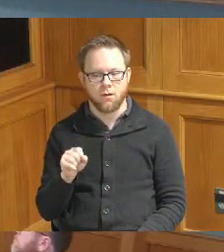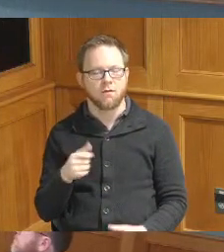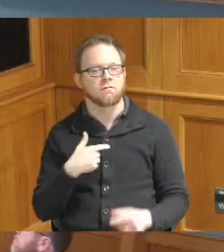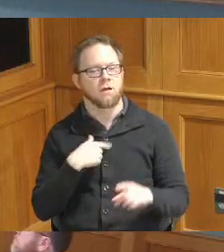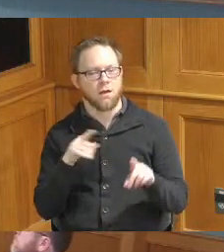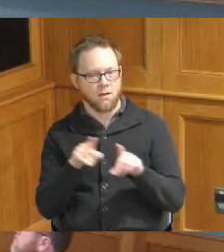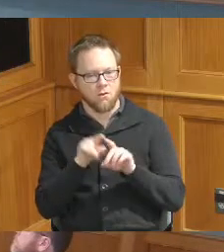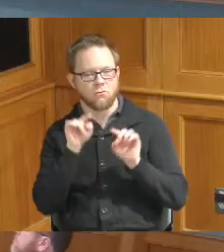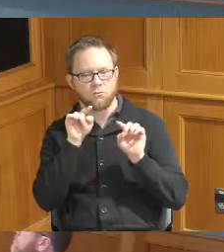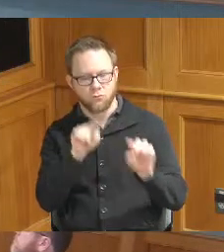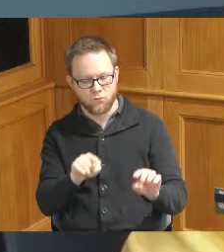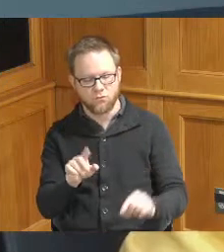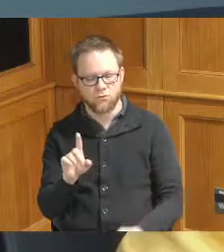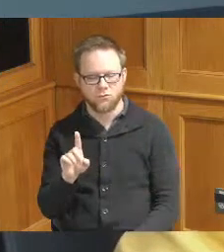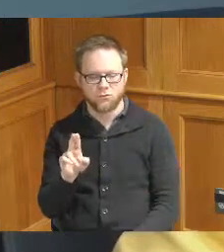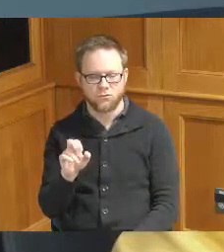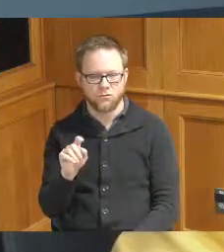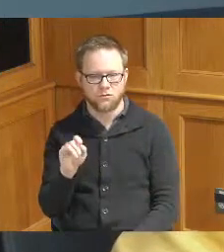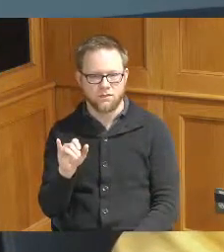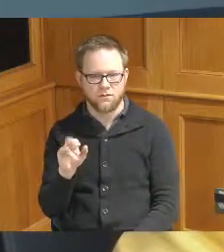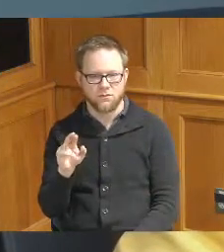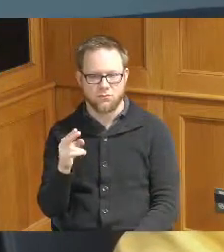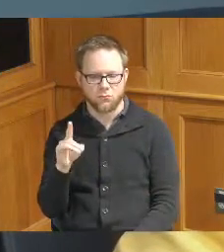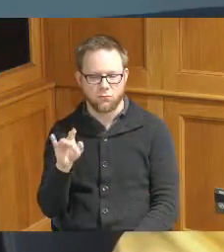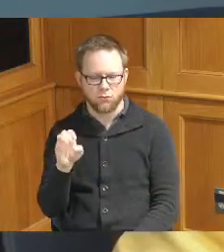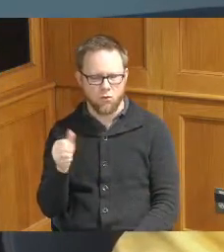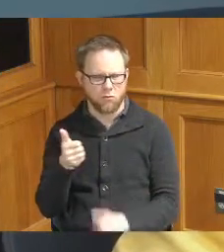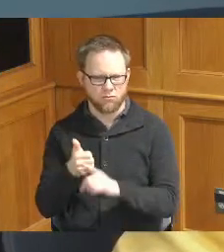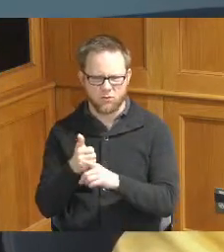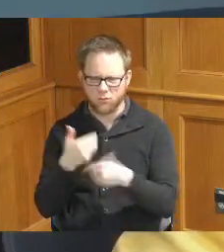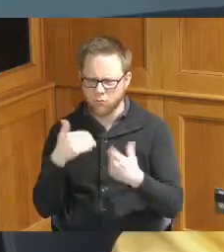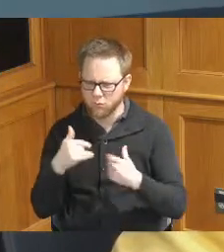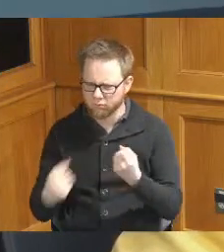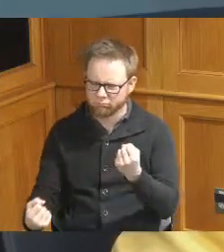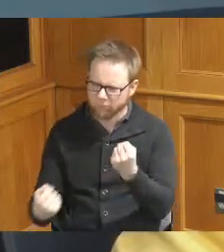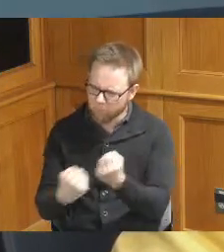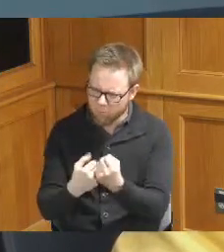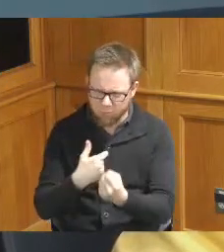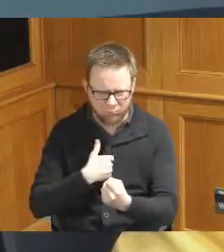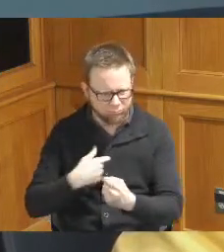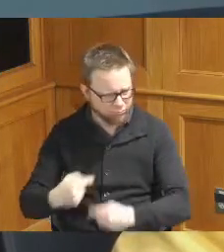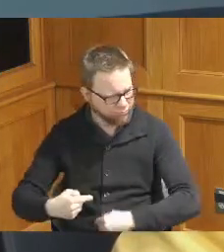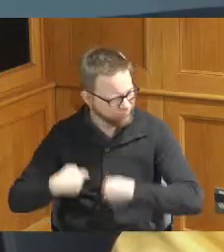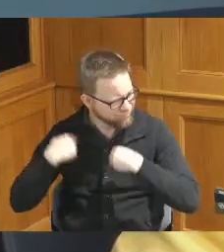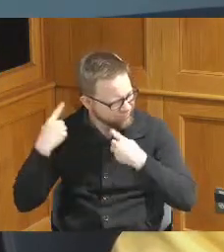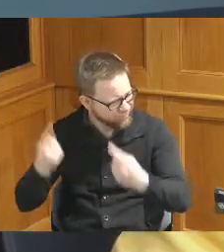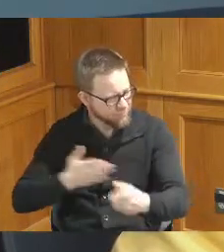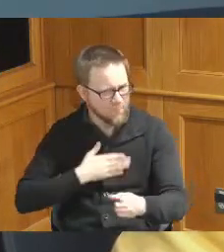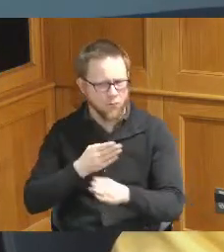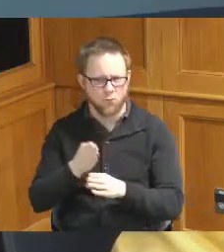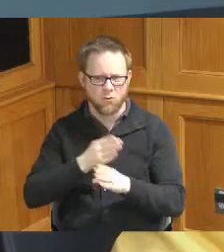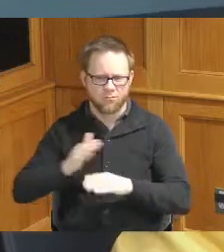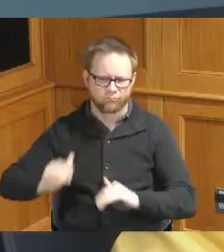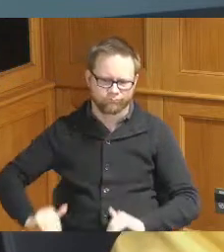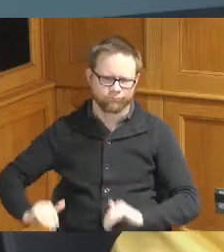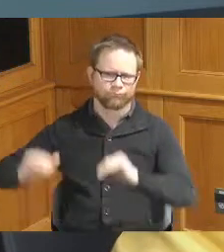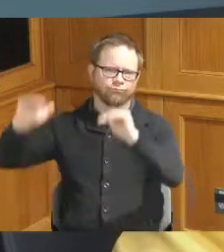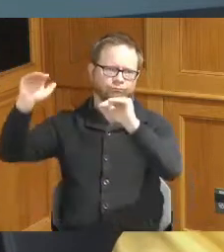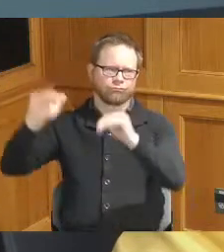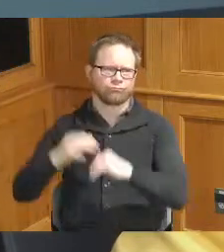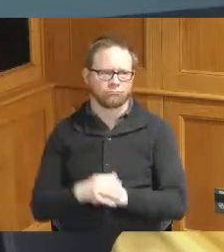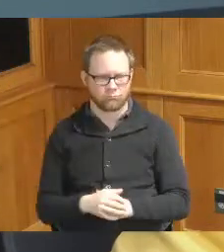Rose he's been just a great moral support for me as I came through the ranks as in different areas